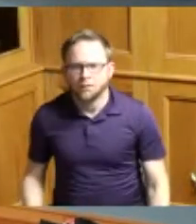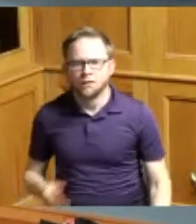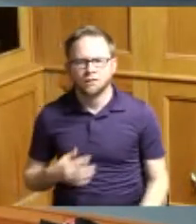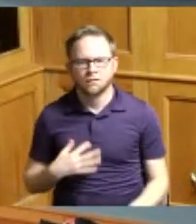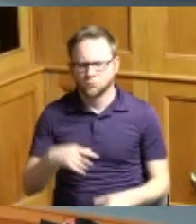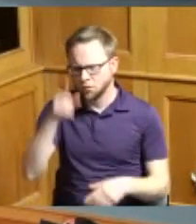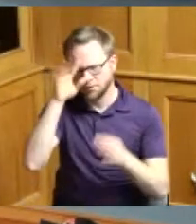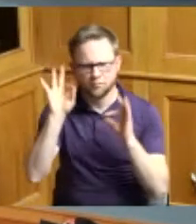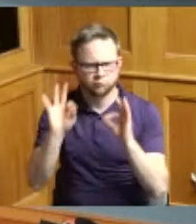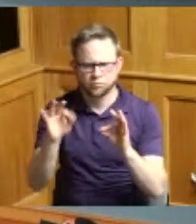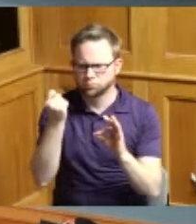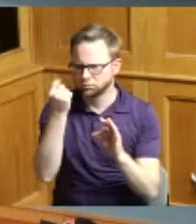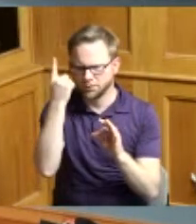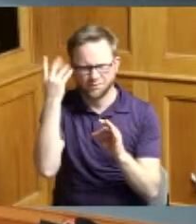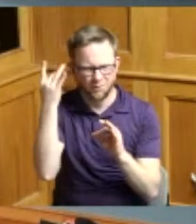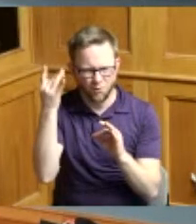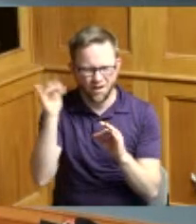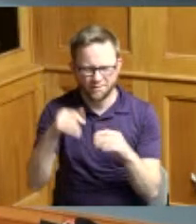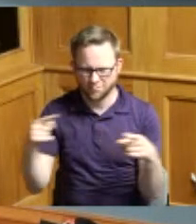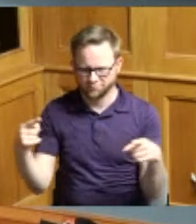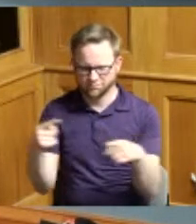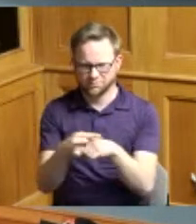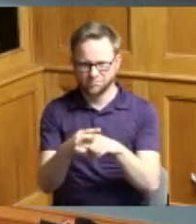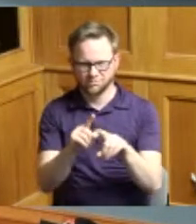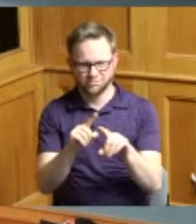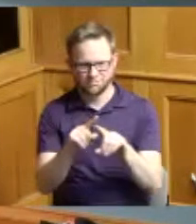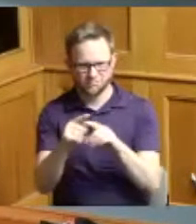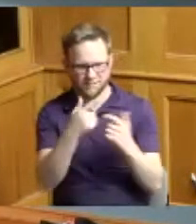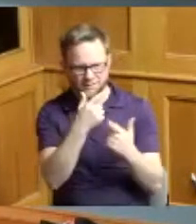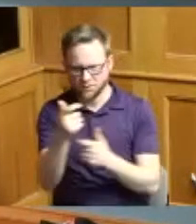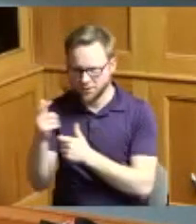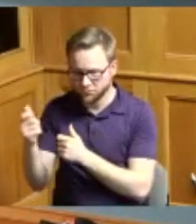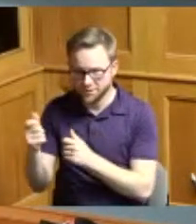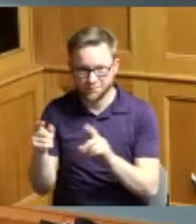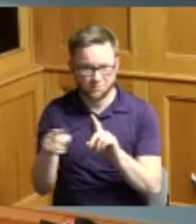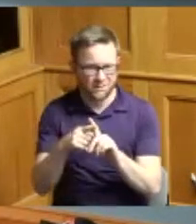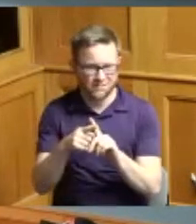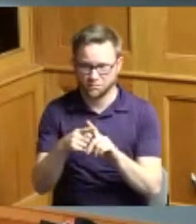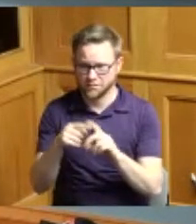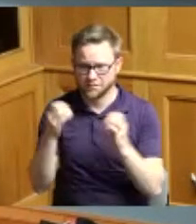due to conflict of interest and the immediacy of making this decision so thank you Jeff for